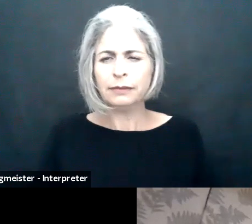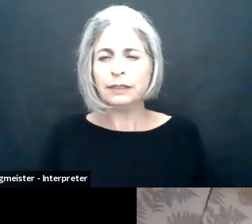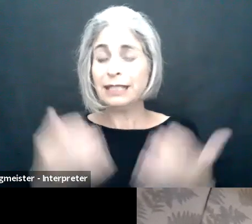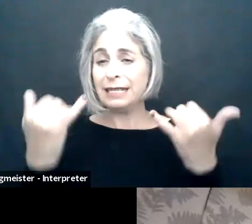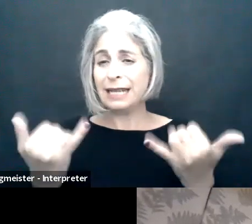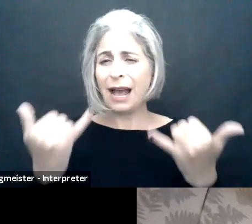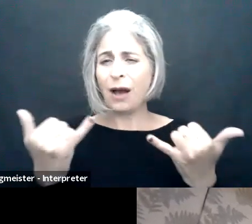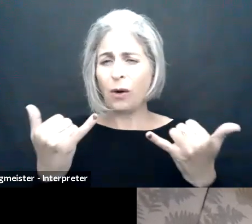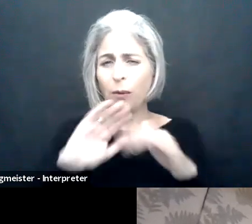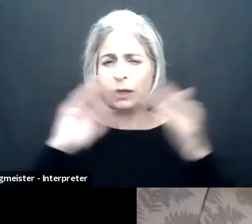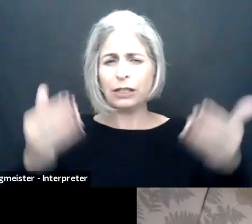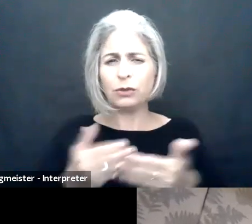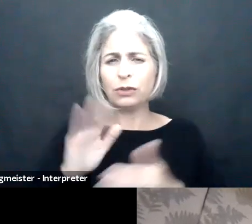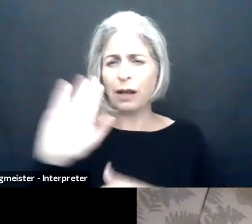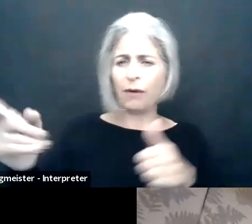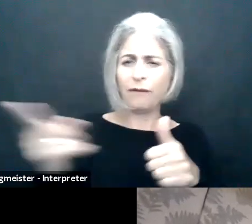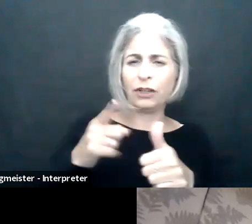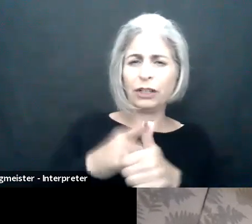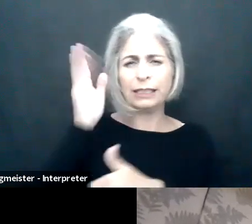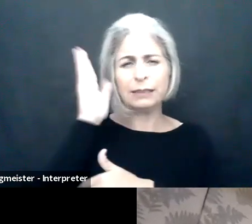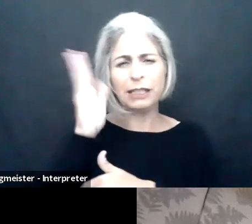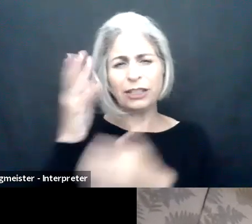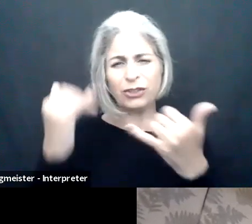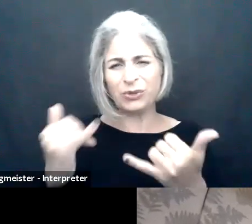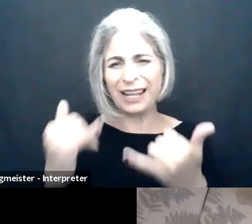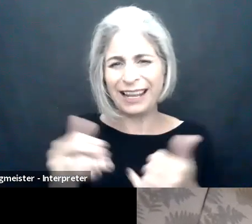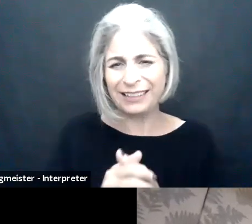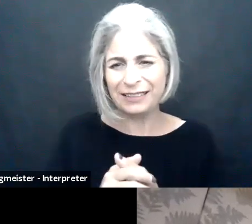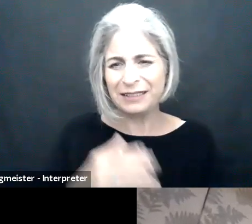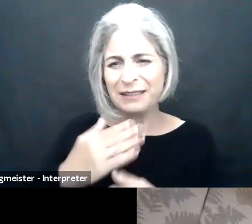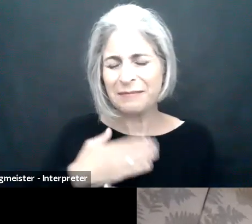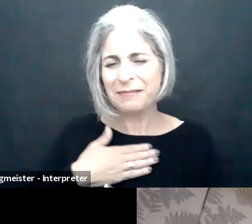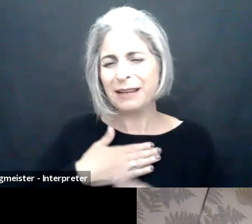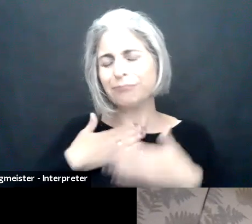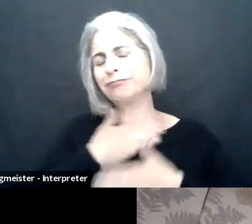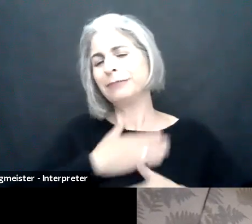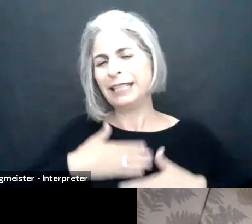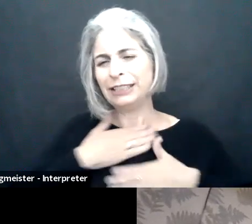does the future of work hold. With that I would like to introduce to